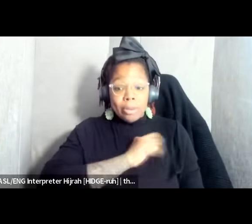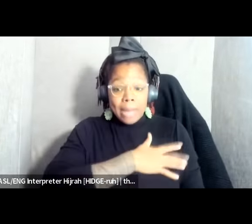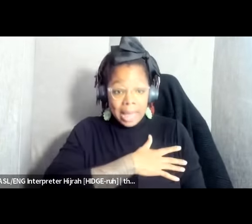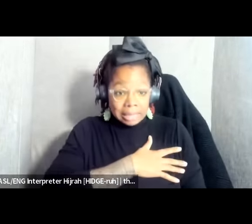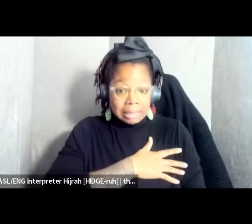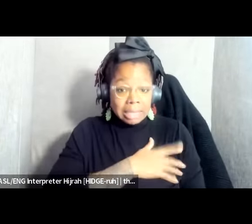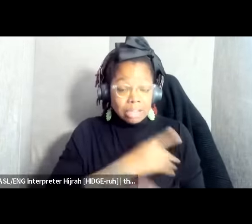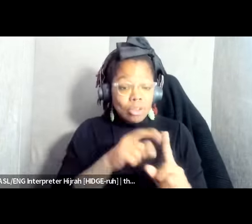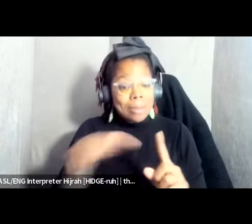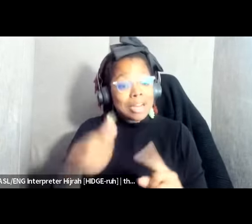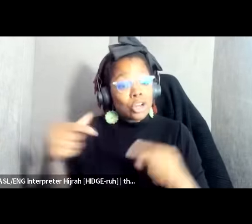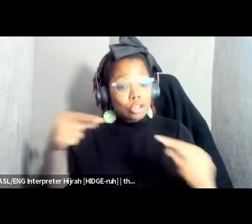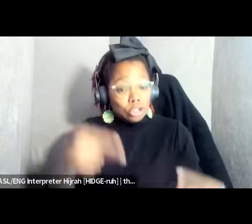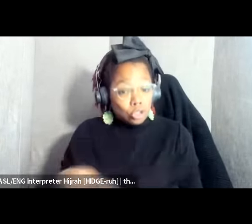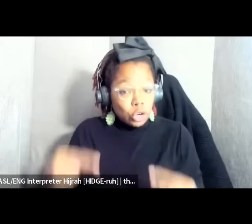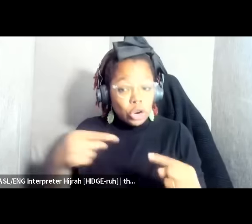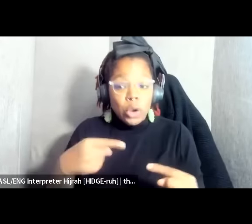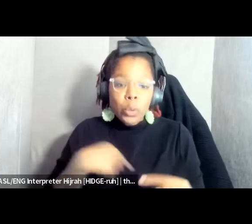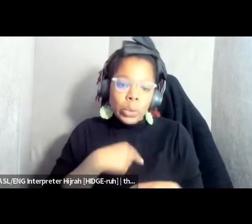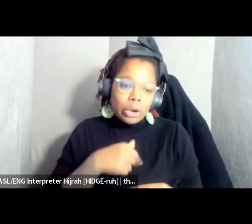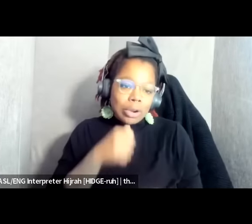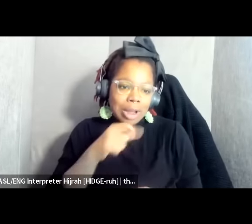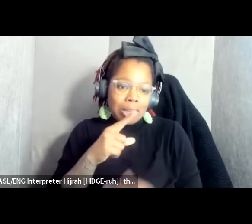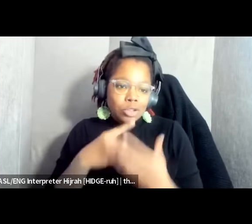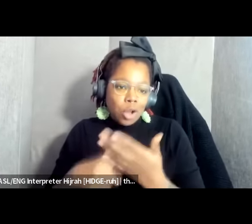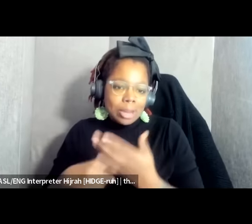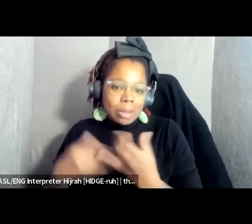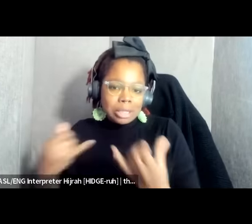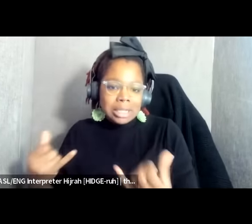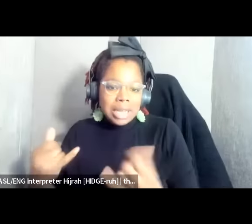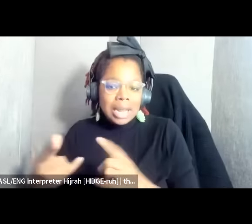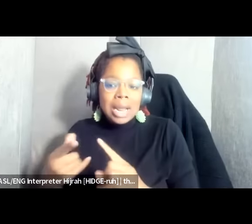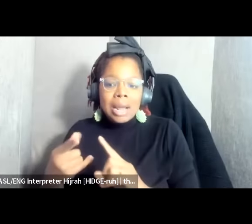struggle we're not talking about today but on the African continent which is the struggle against